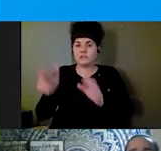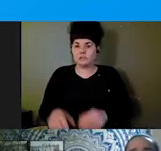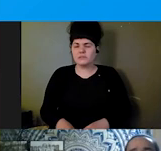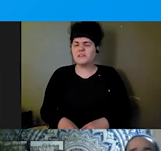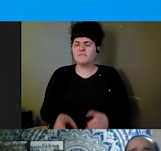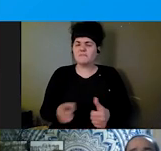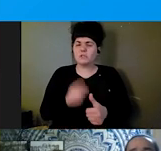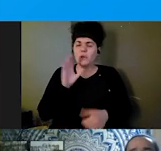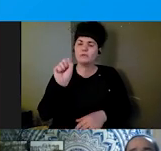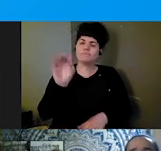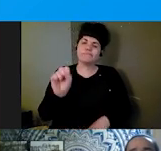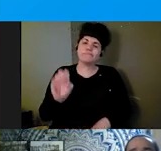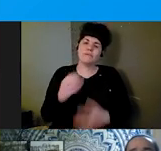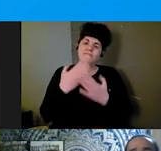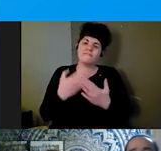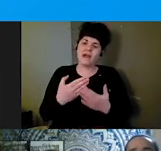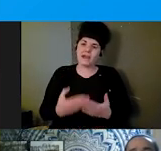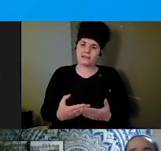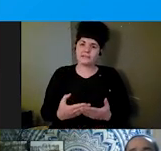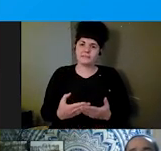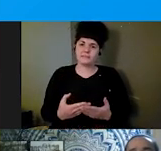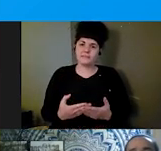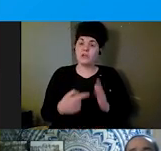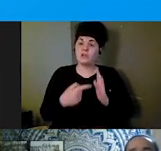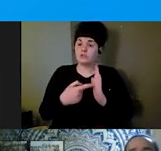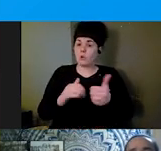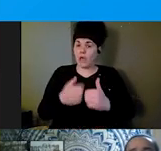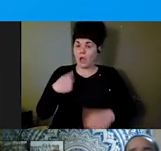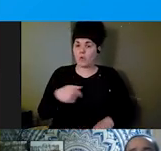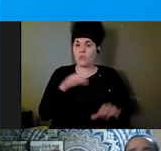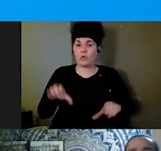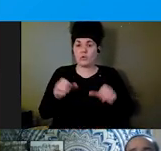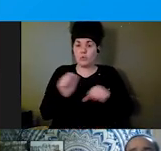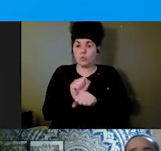certainly do our work here at The partnership but as they impact people with disability